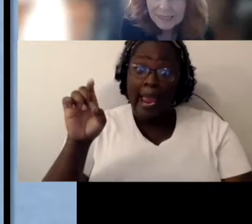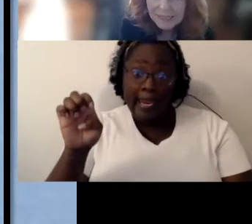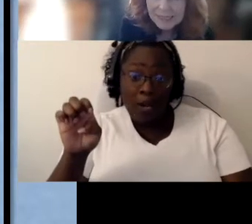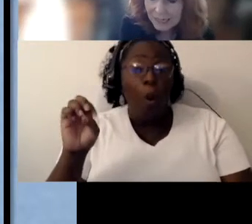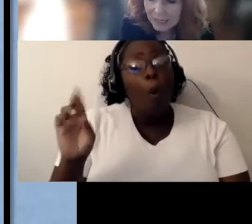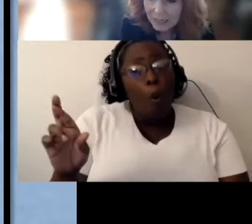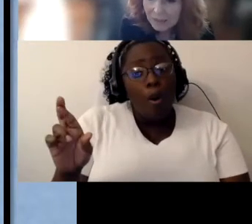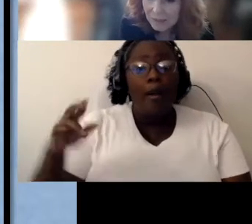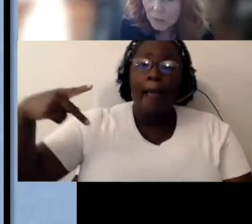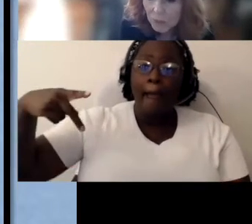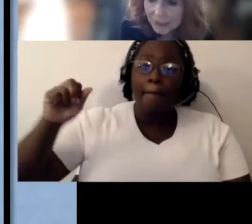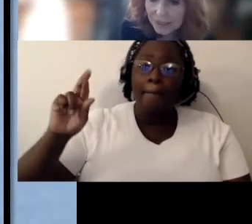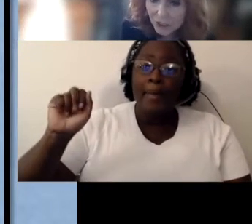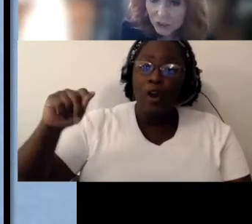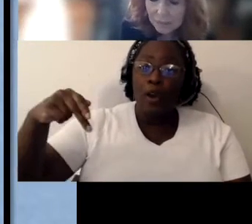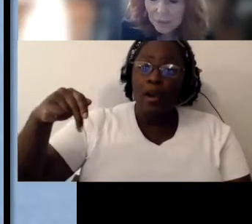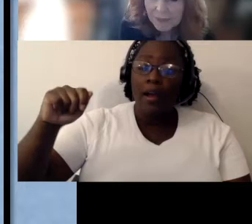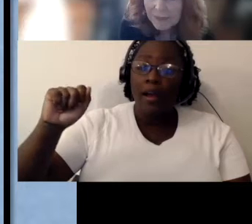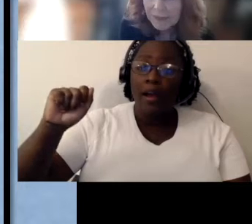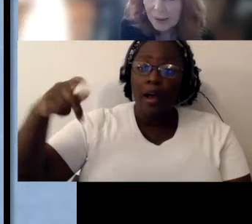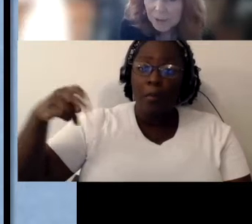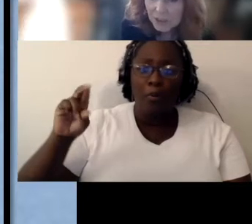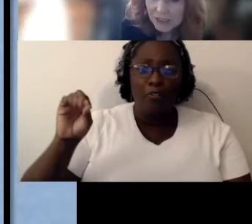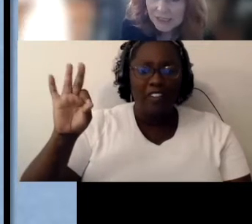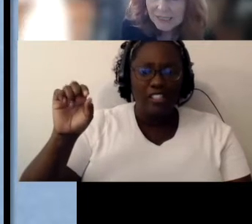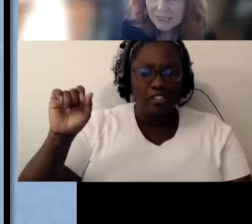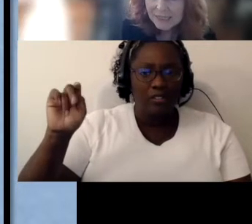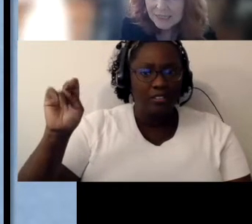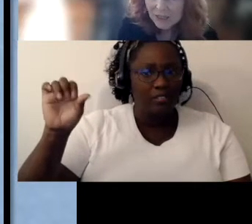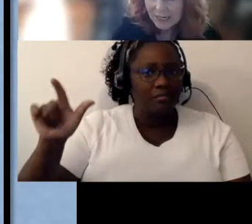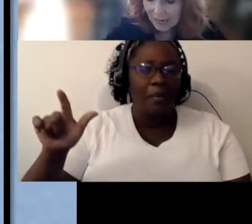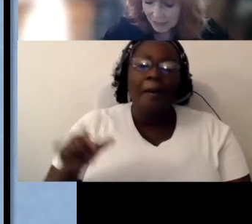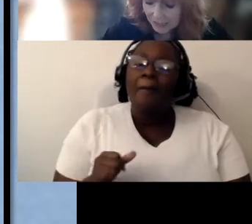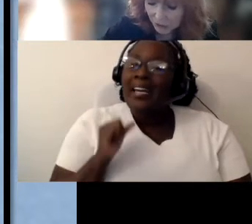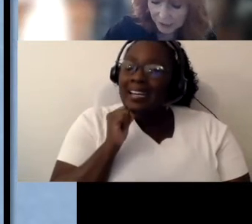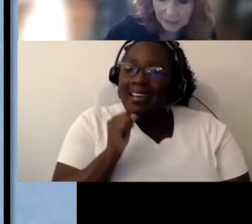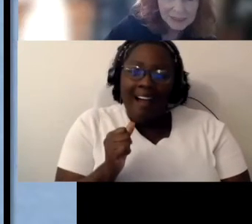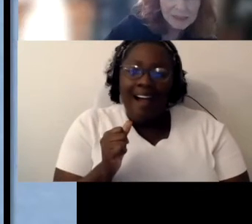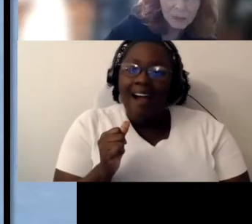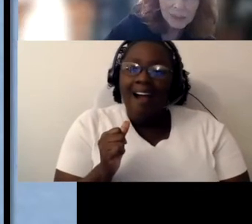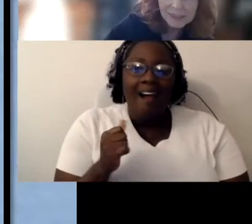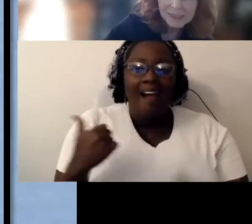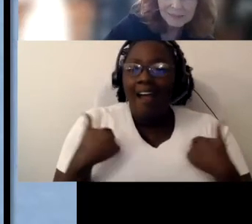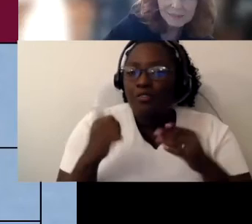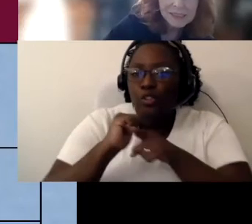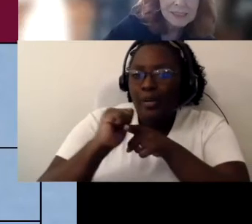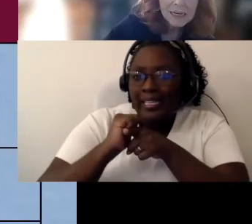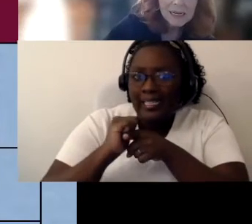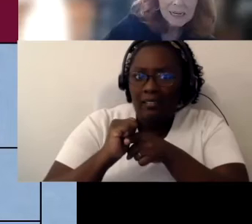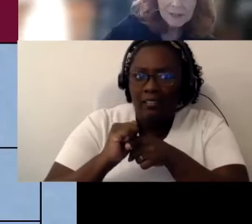That is there with the students that person doesn't necessarily have any training so what's the difference?